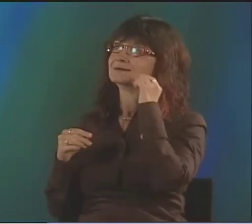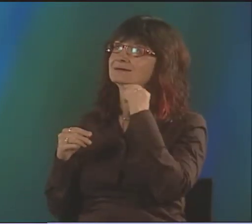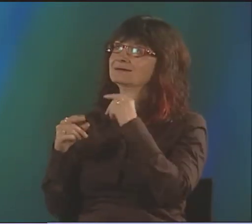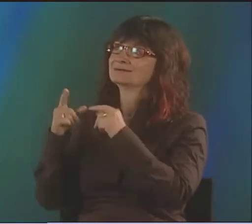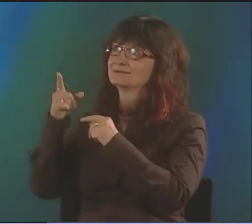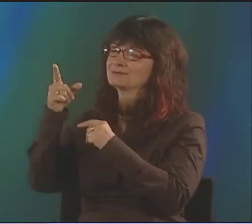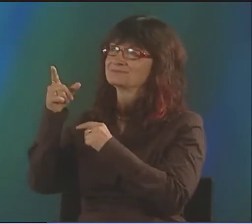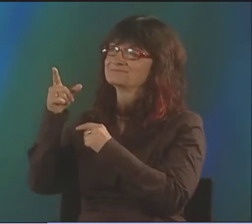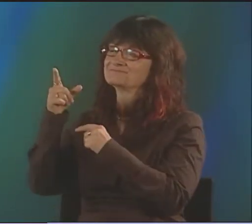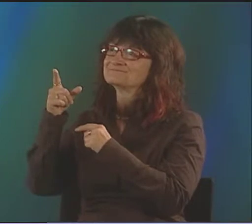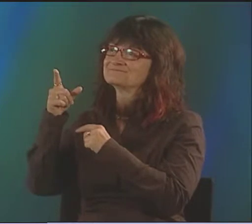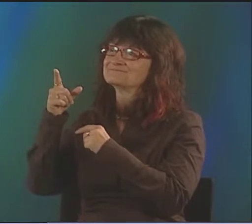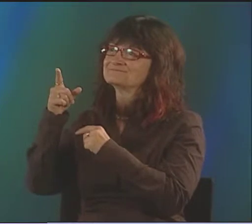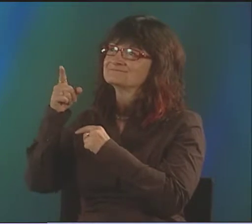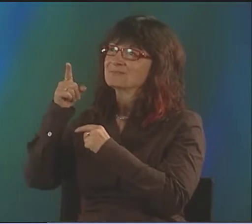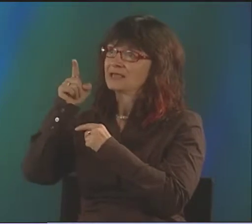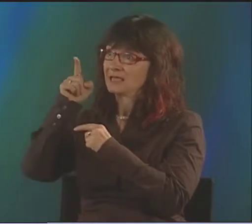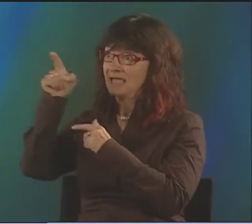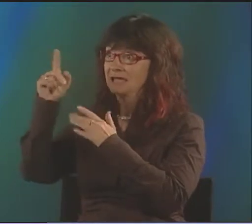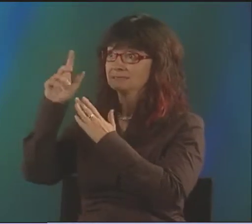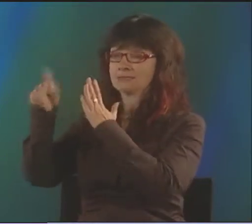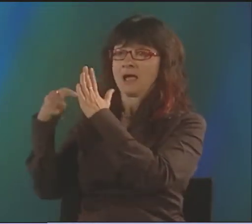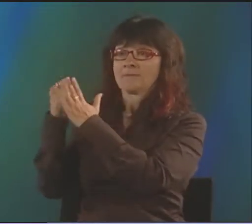IN THE STATES, BUT OVER THERE, I'M KNOWN AS A POET.